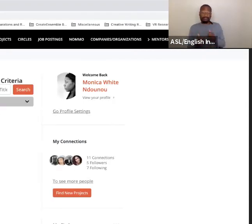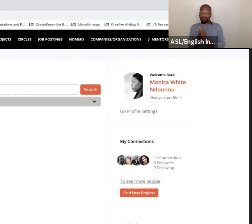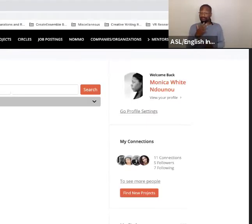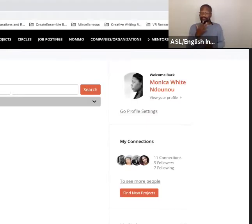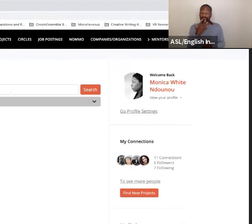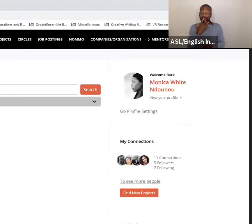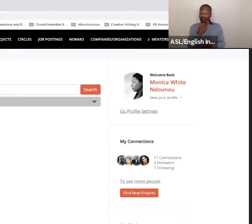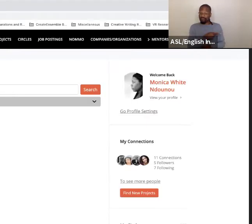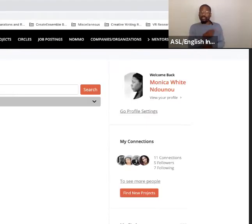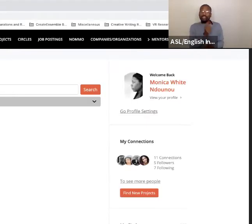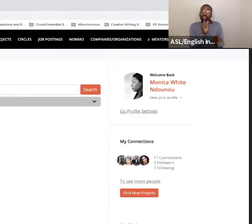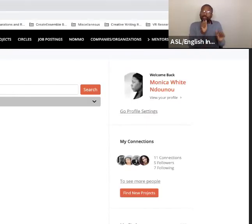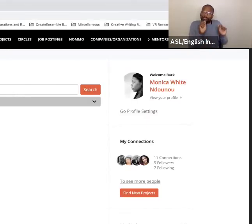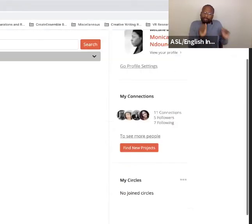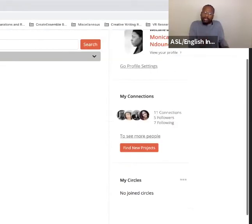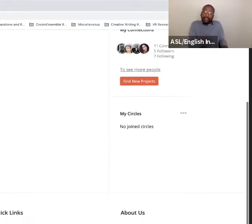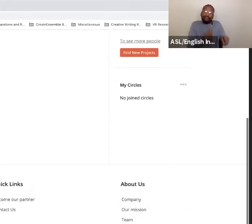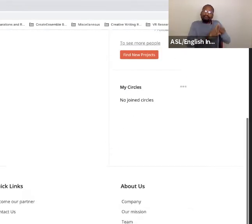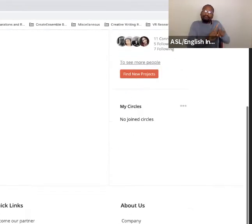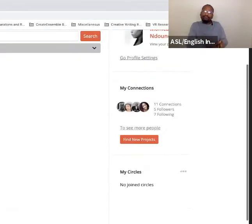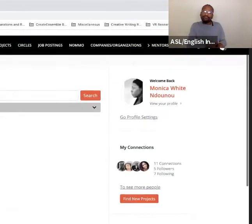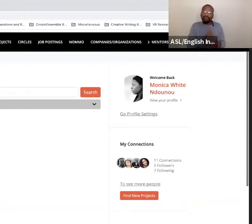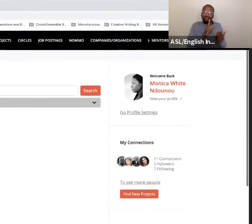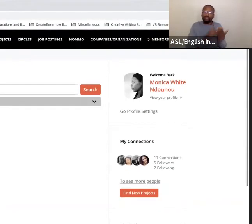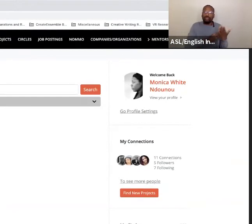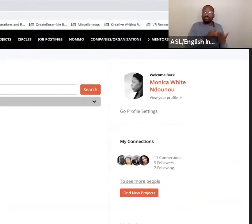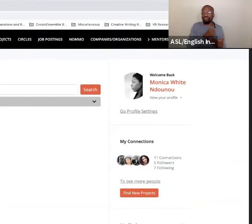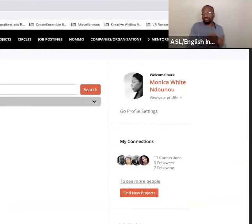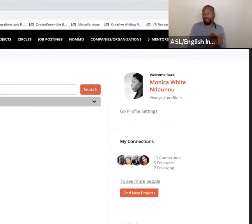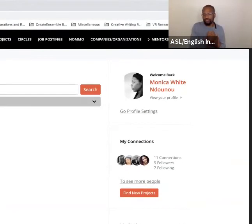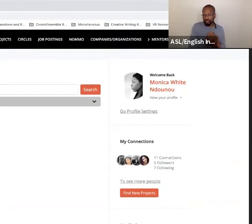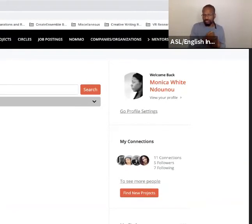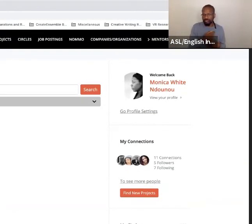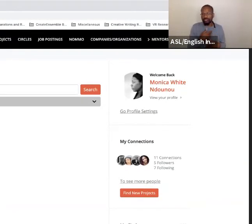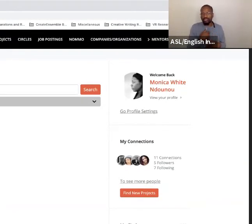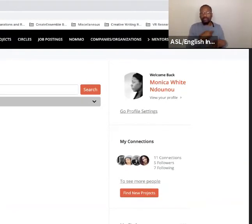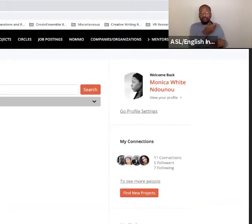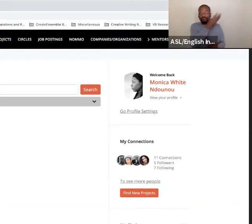And so we have like a few sample projects on the platform